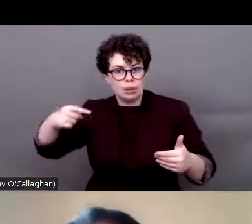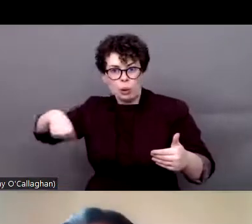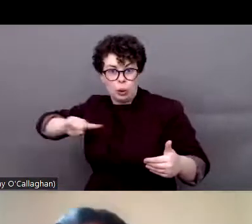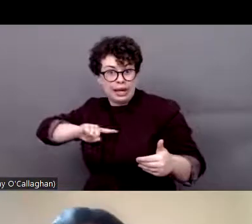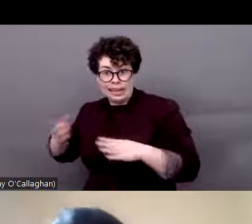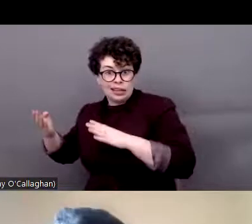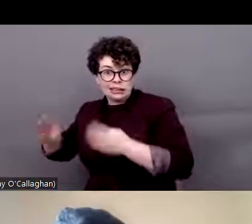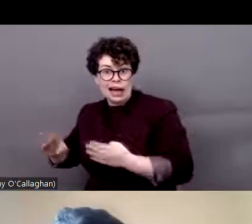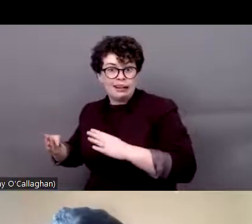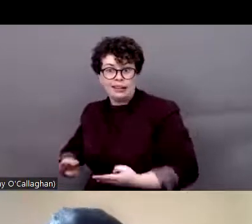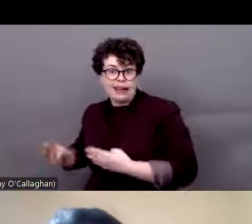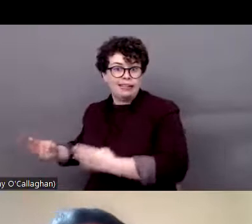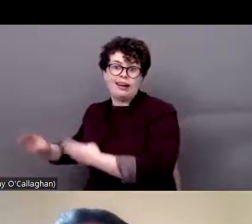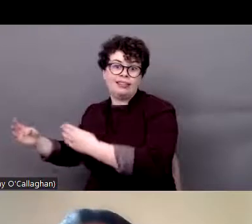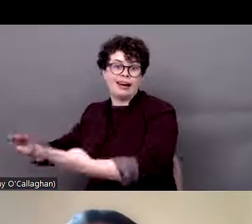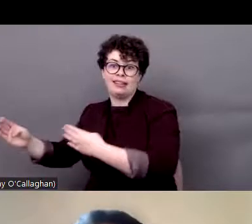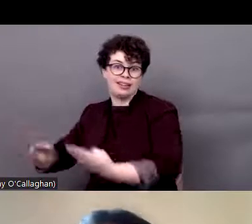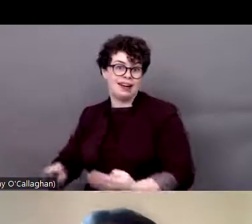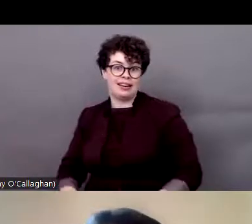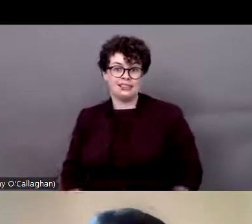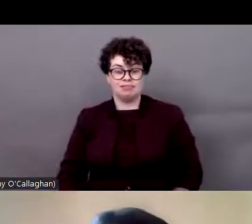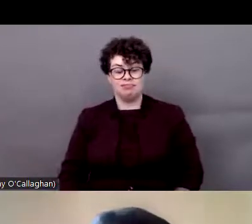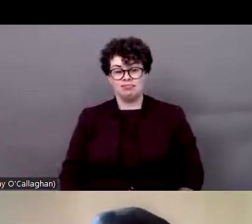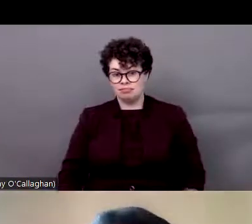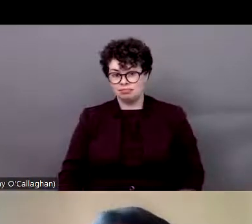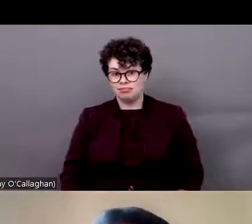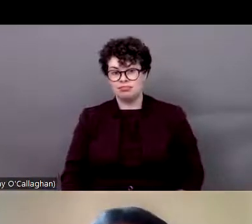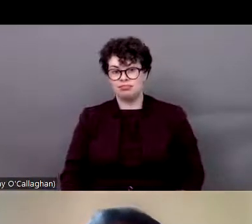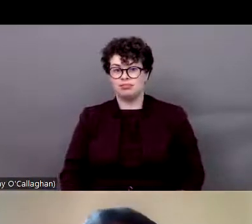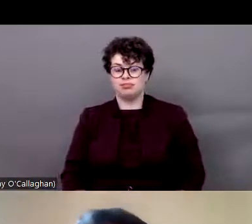already have two big reports of